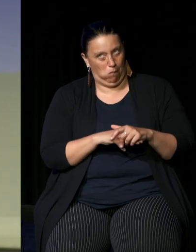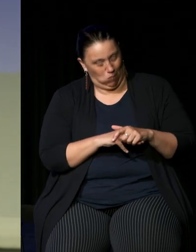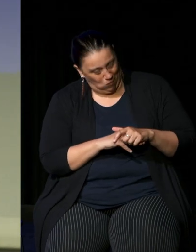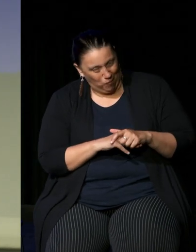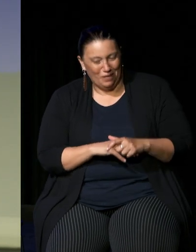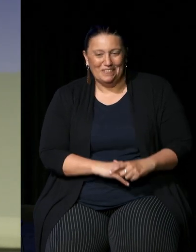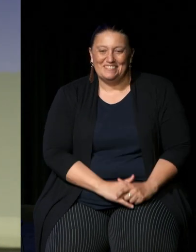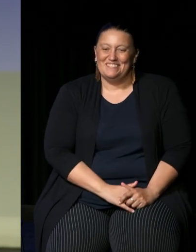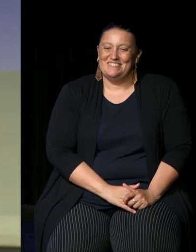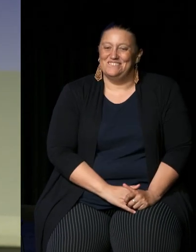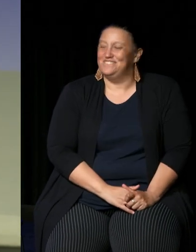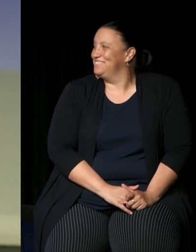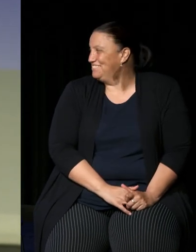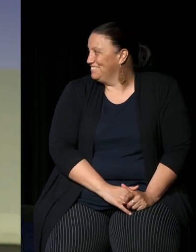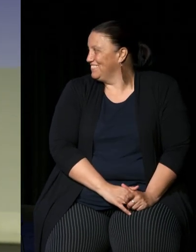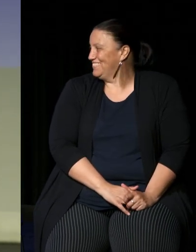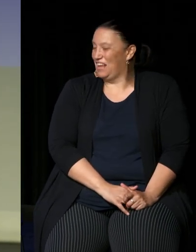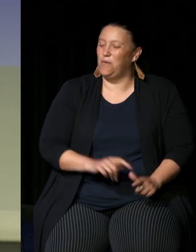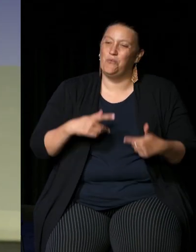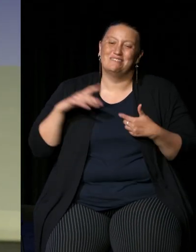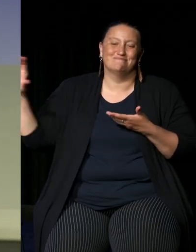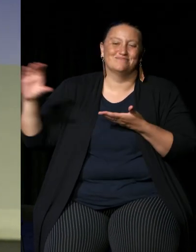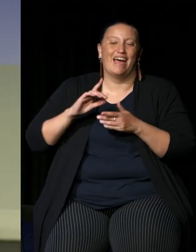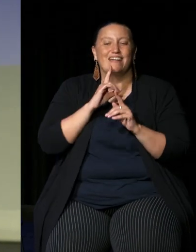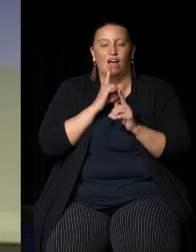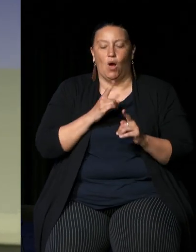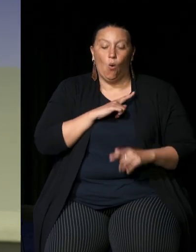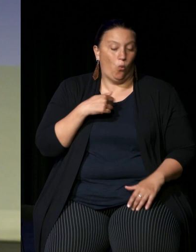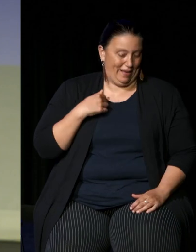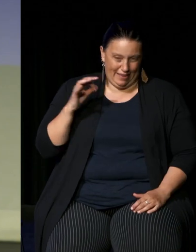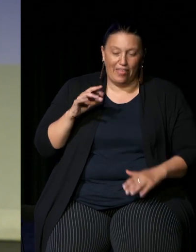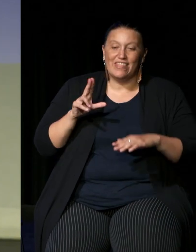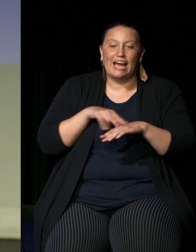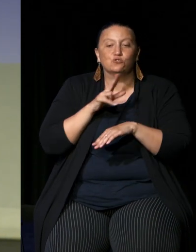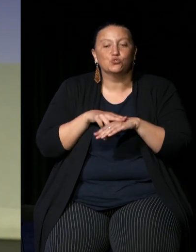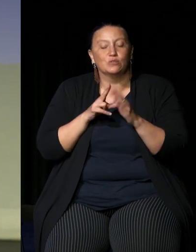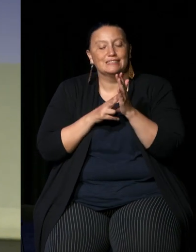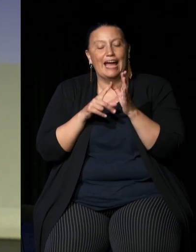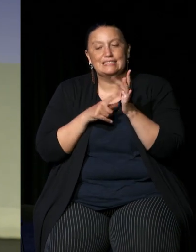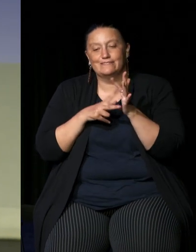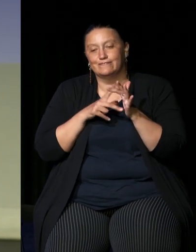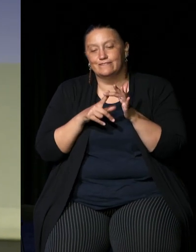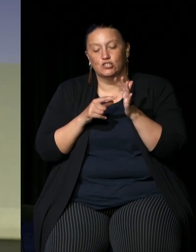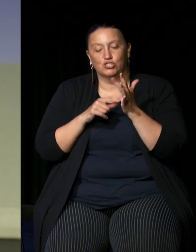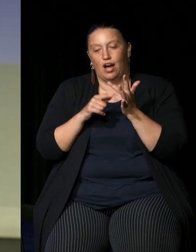um so we got some advice not we the national native title Council got some advice from the